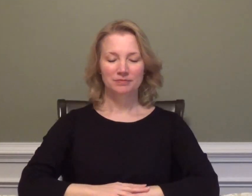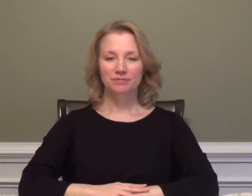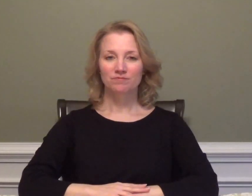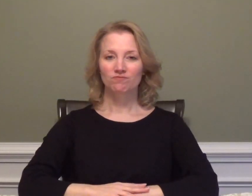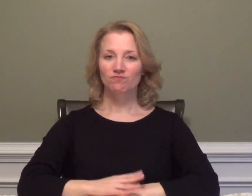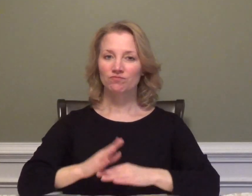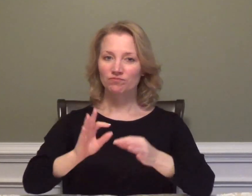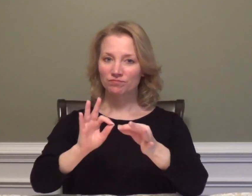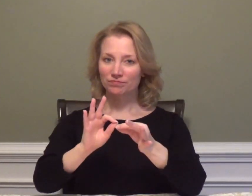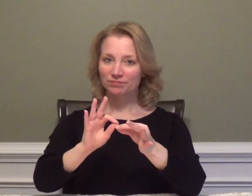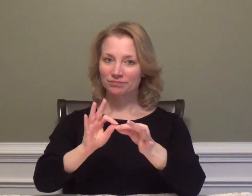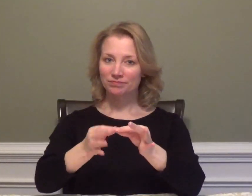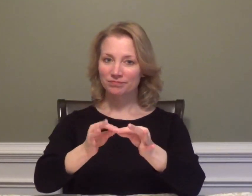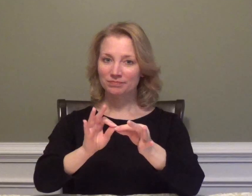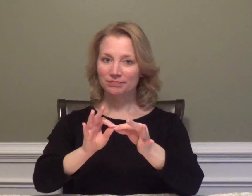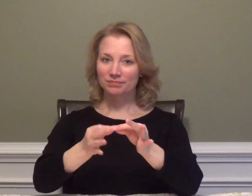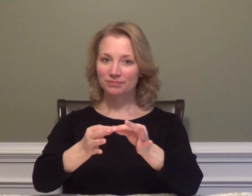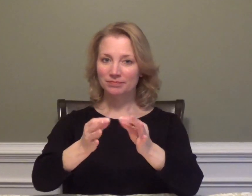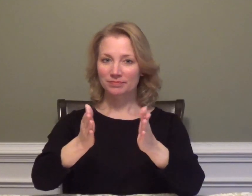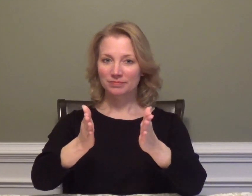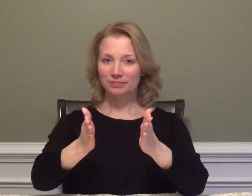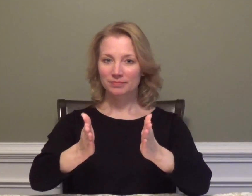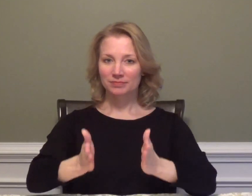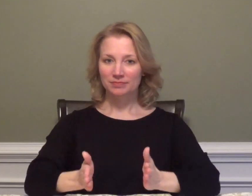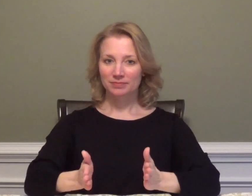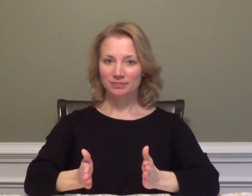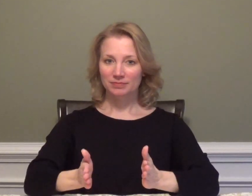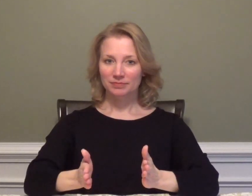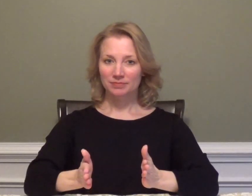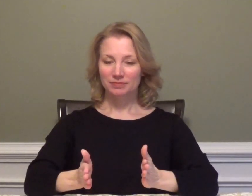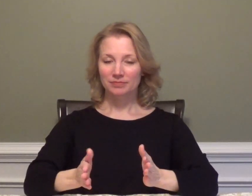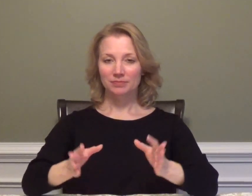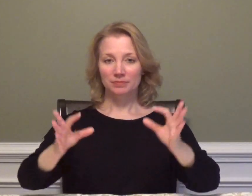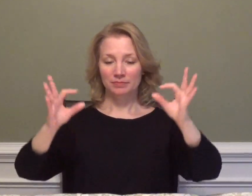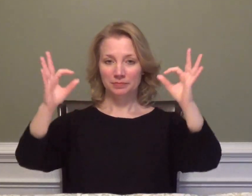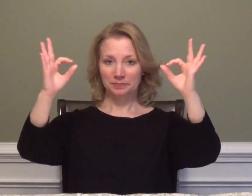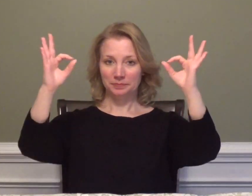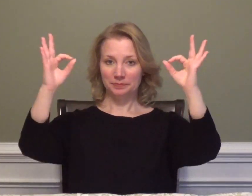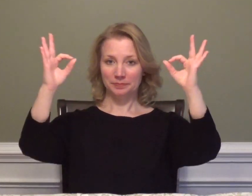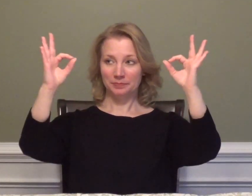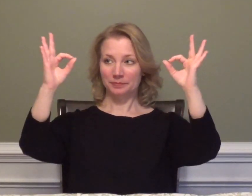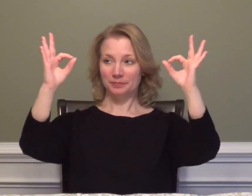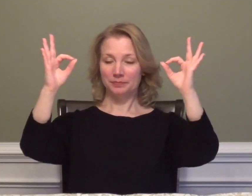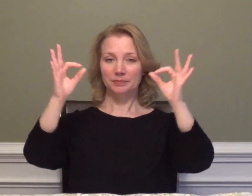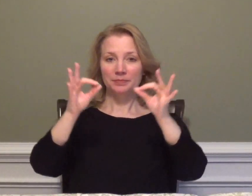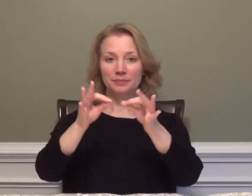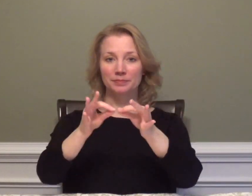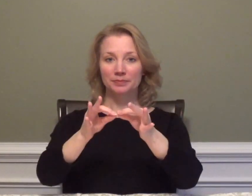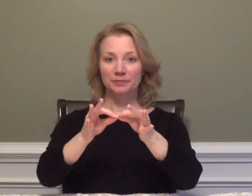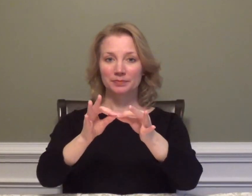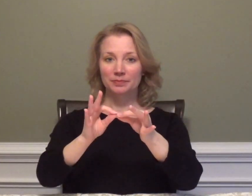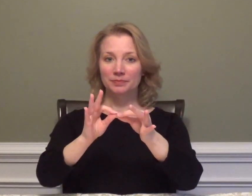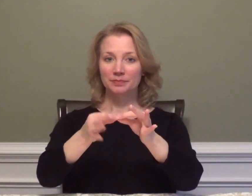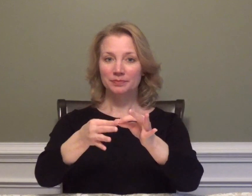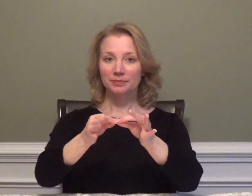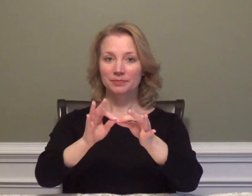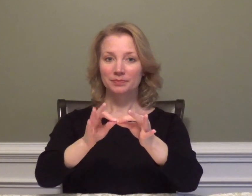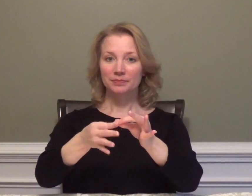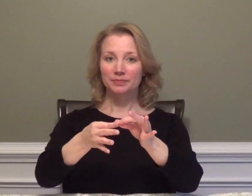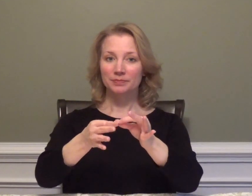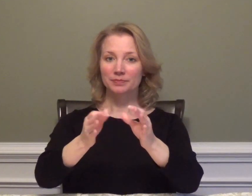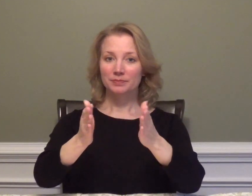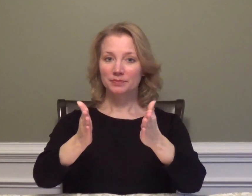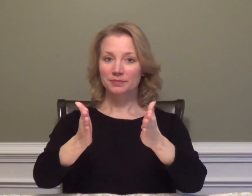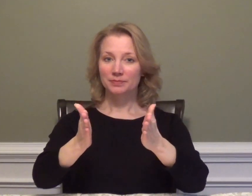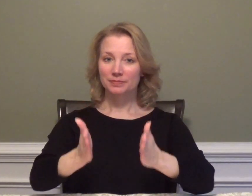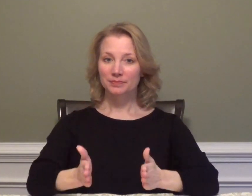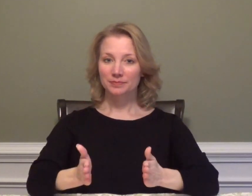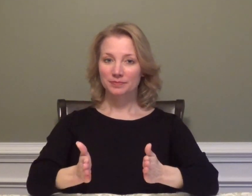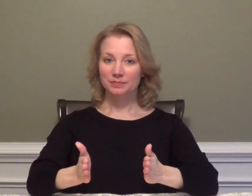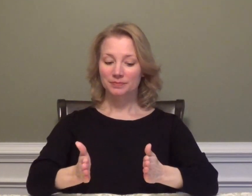INTERPRETER